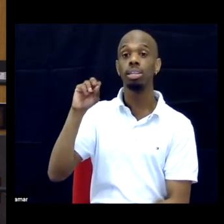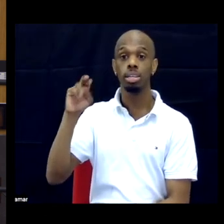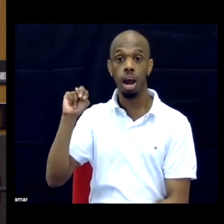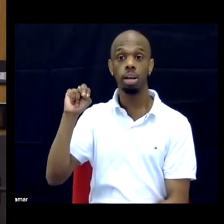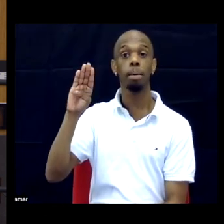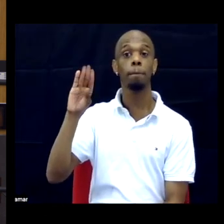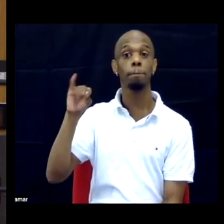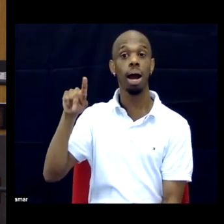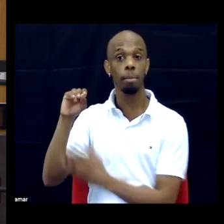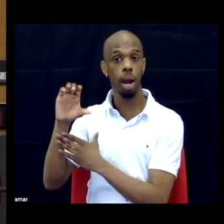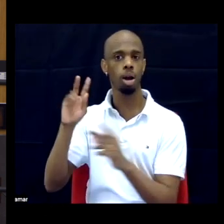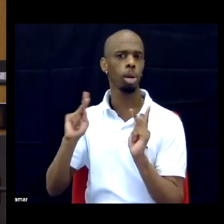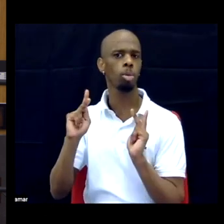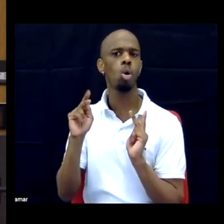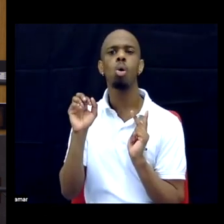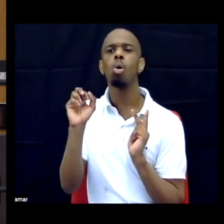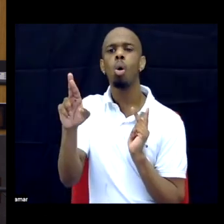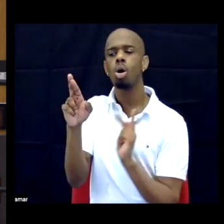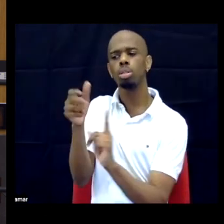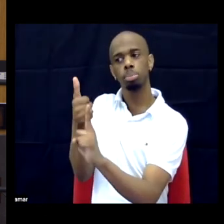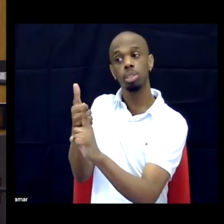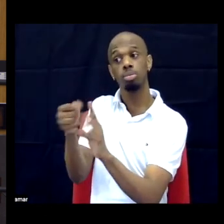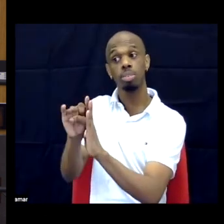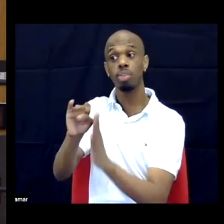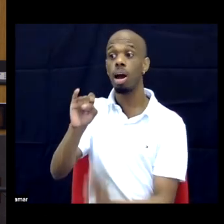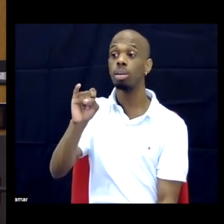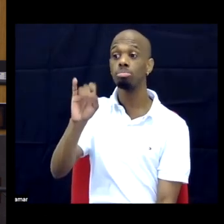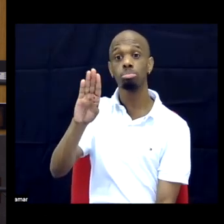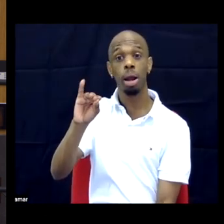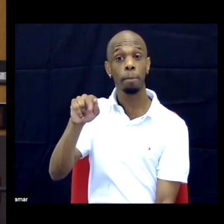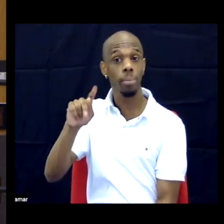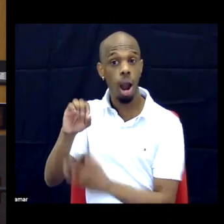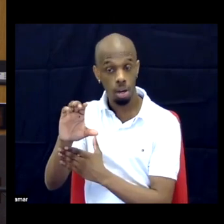DR. So, yes and no.